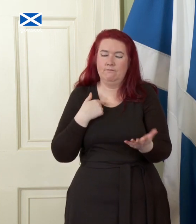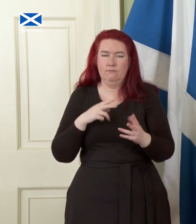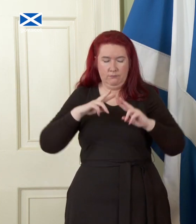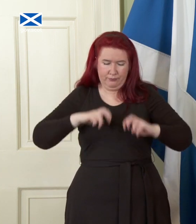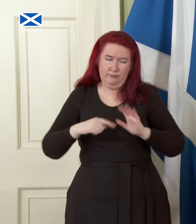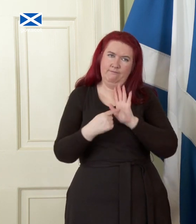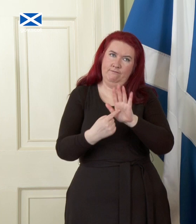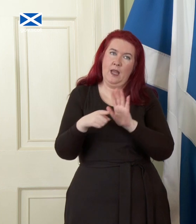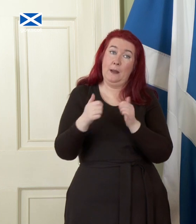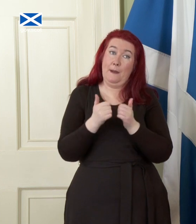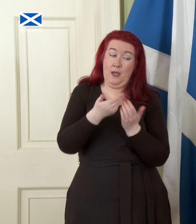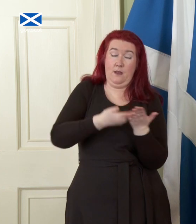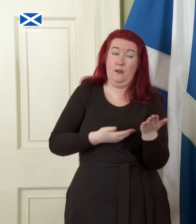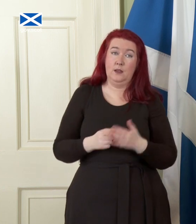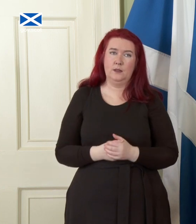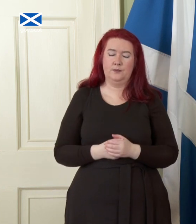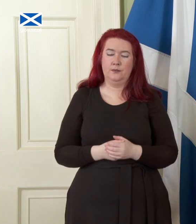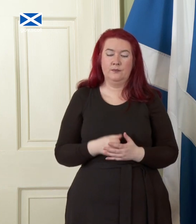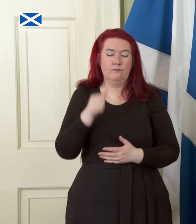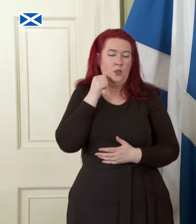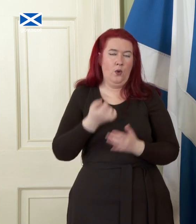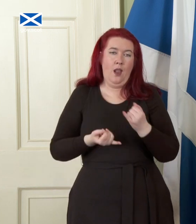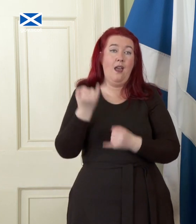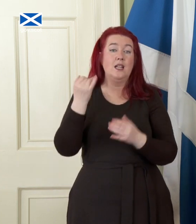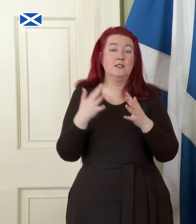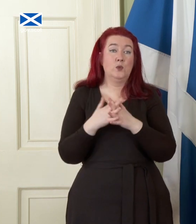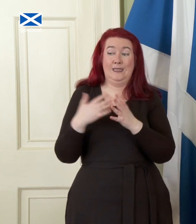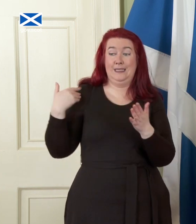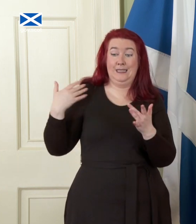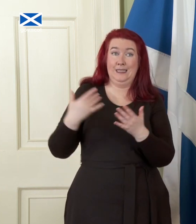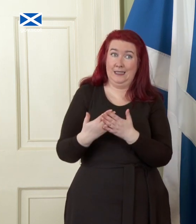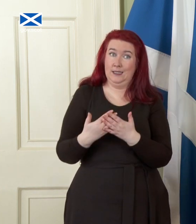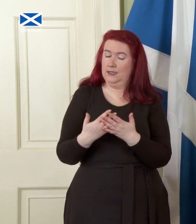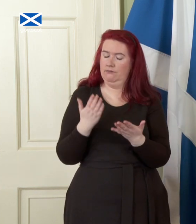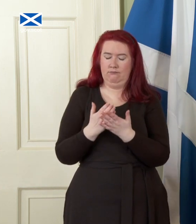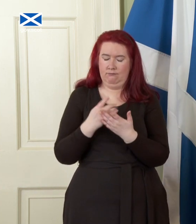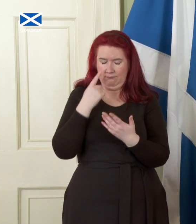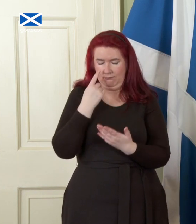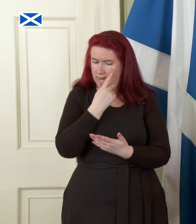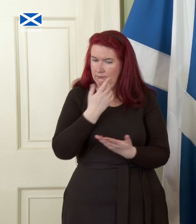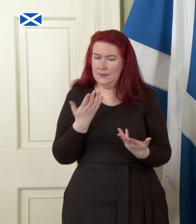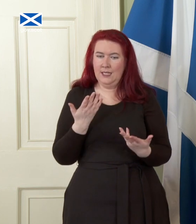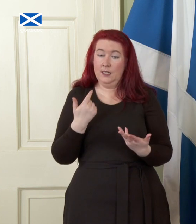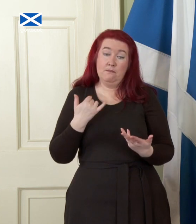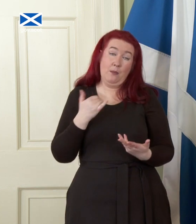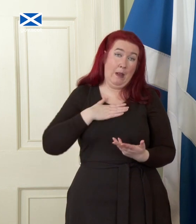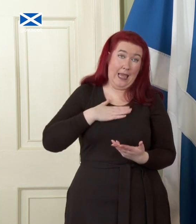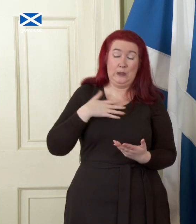As the events of recent weeks have indeed underlined, whether we like it or not, fiscal